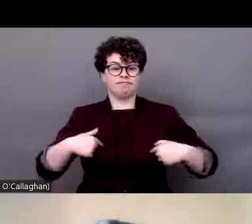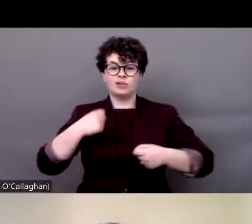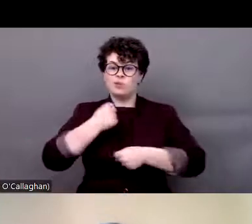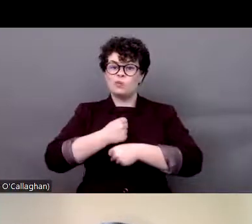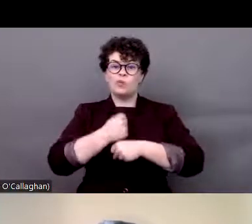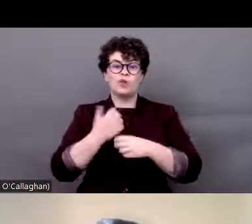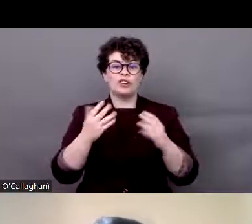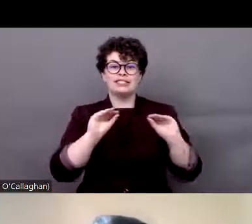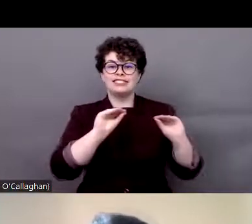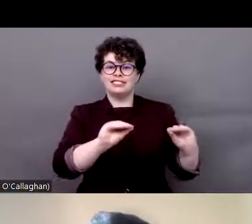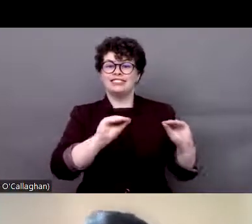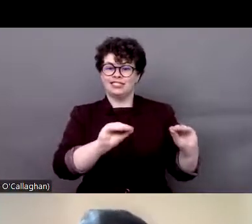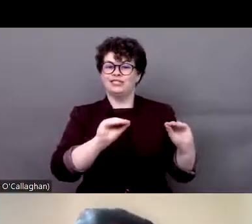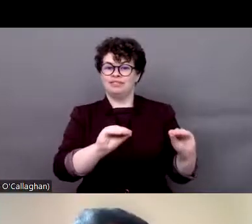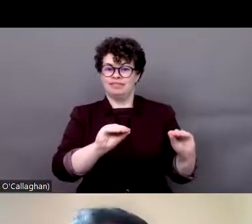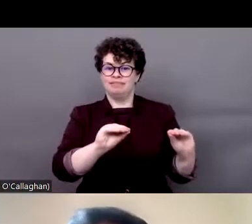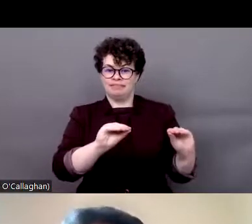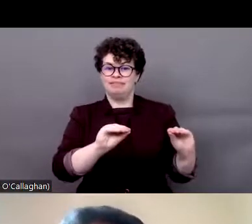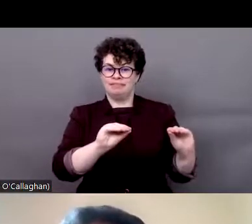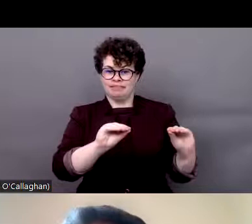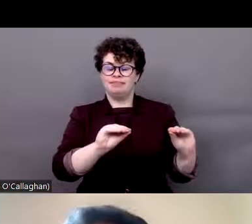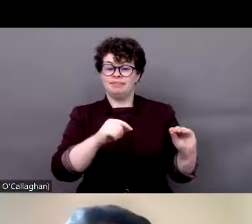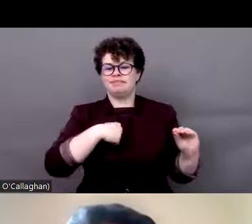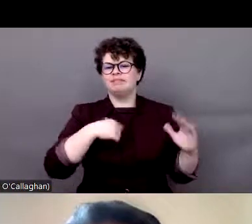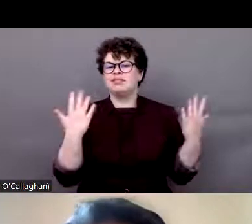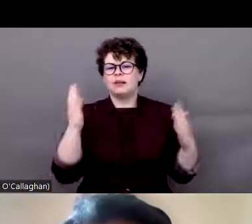with education in Brazil, that here in